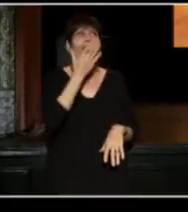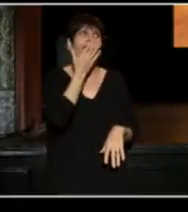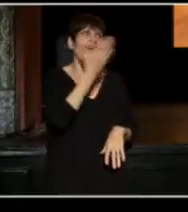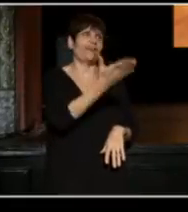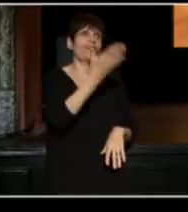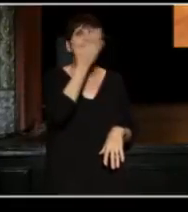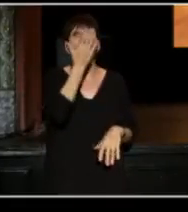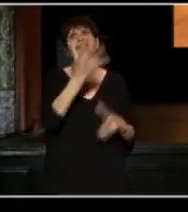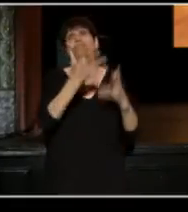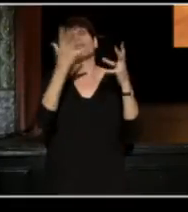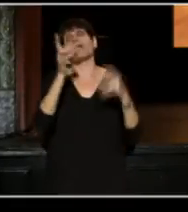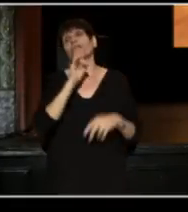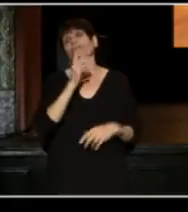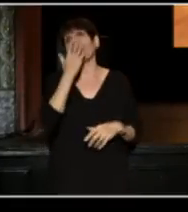Thanks a lot. Really.